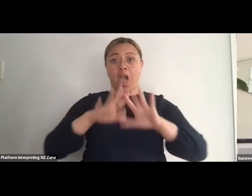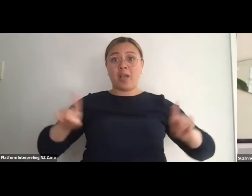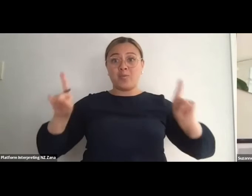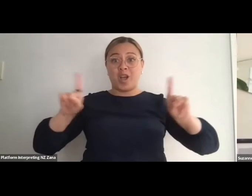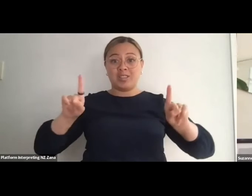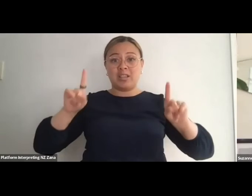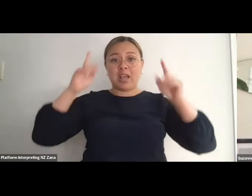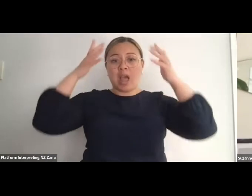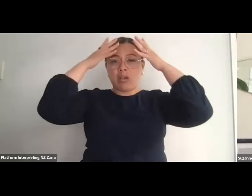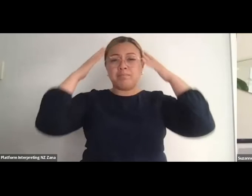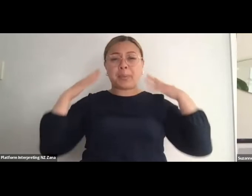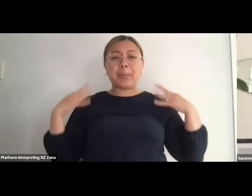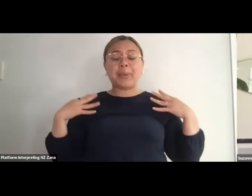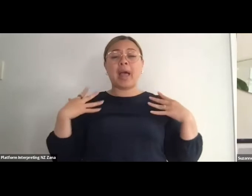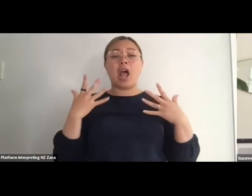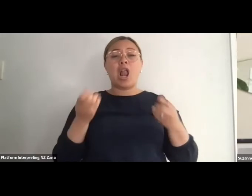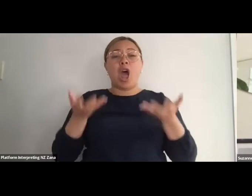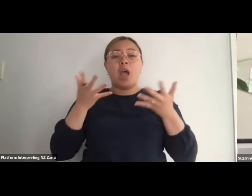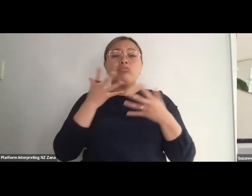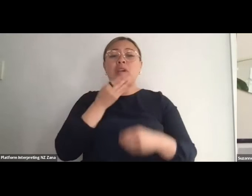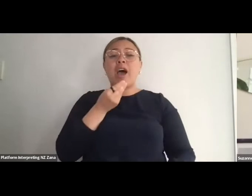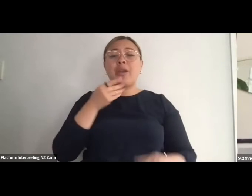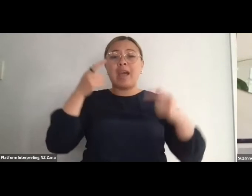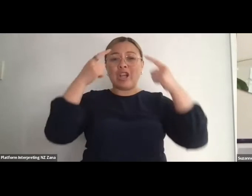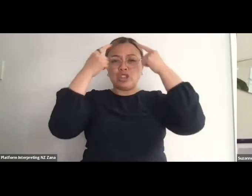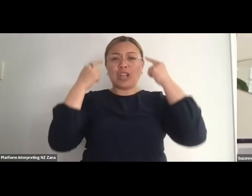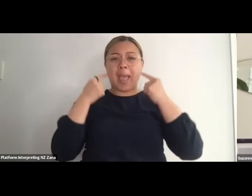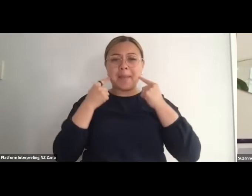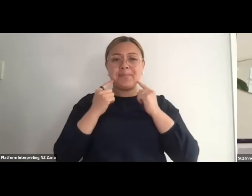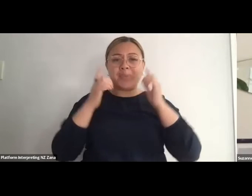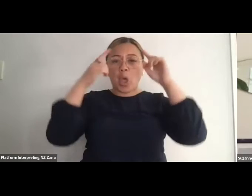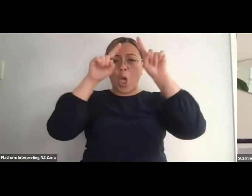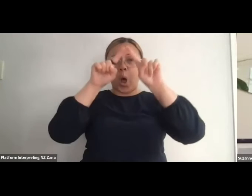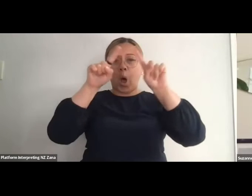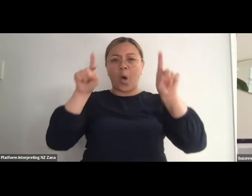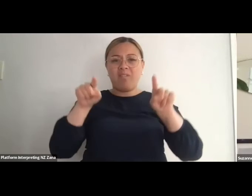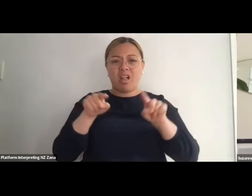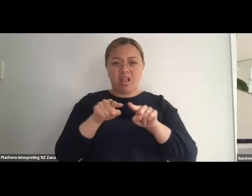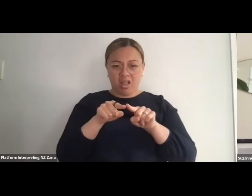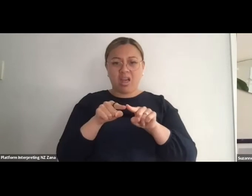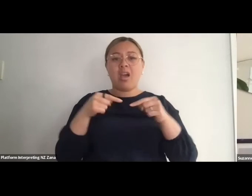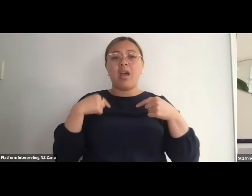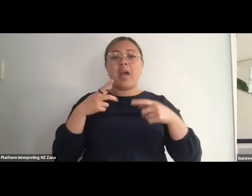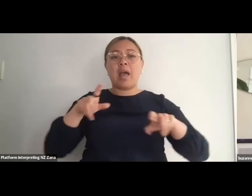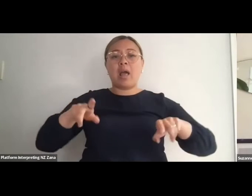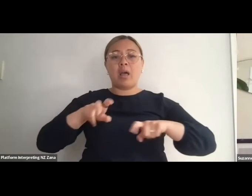an oval-shaped face. I'm also sitting here in my wheelchair in my home here in Grey Lynn, Auckland.